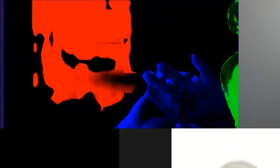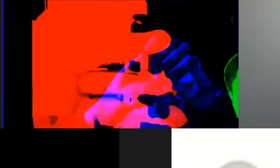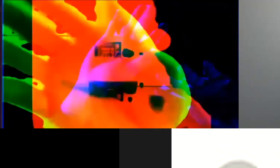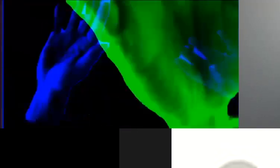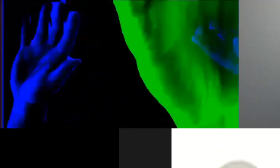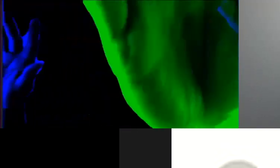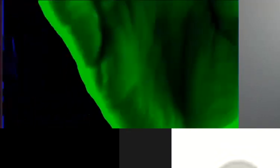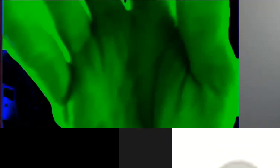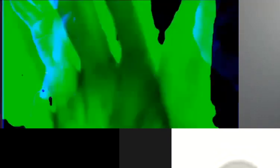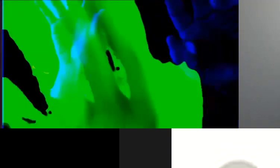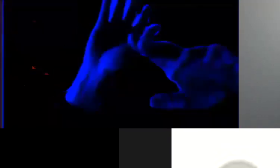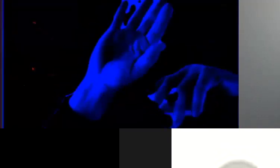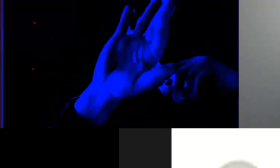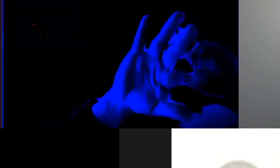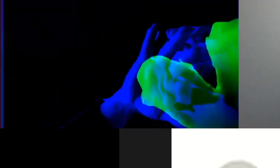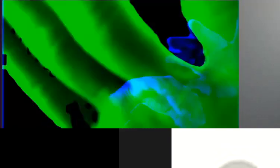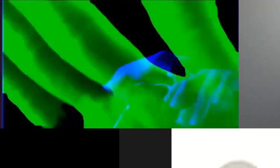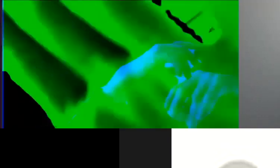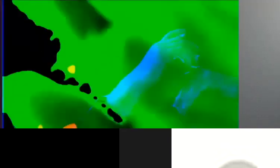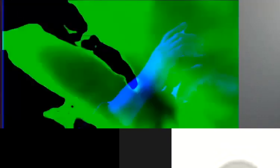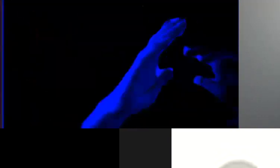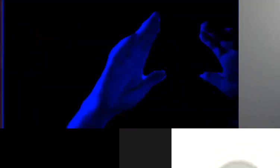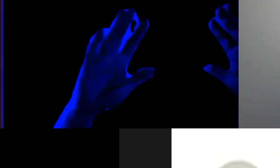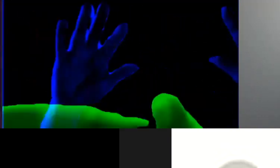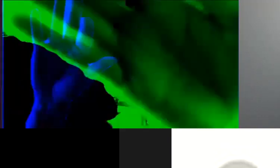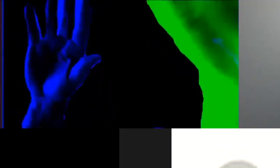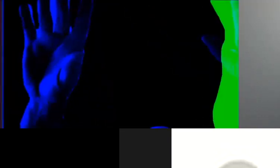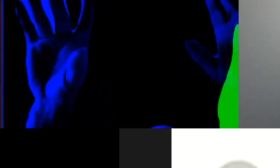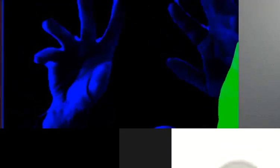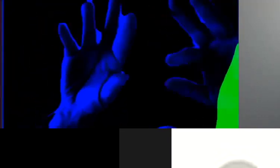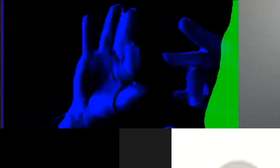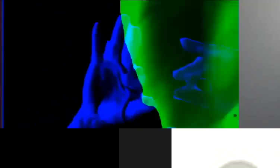[brushing and speaker feedback ]